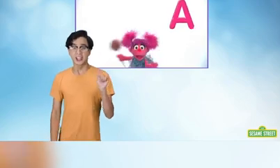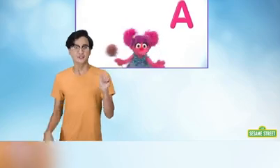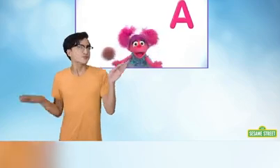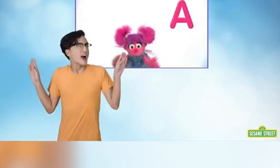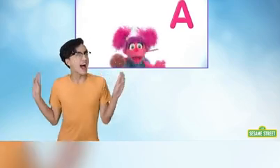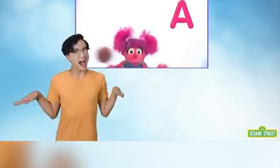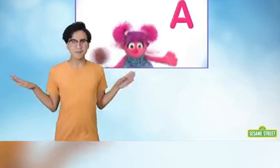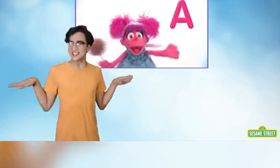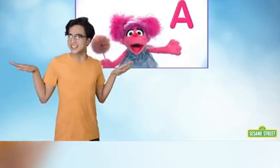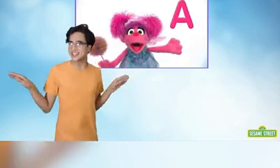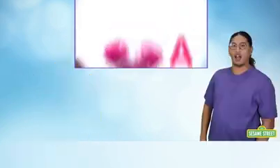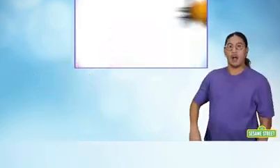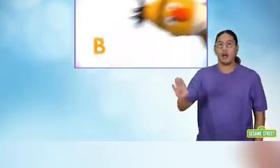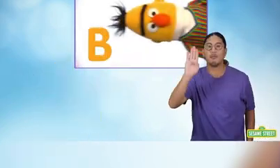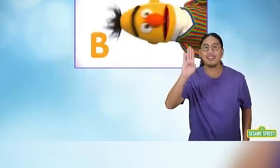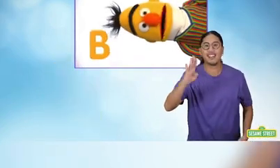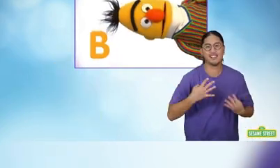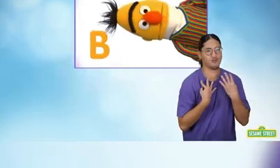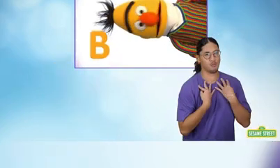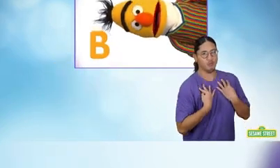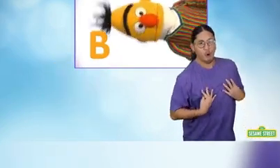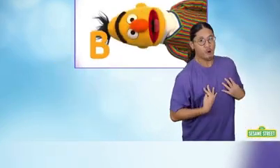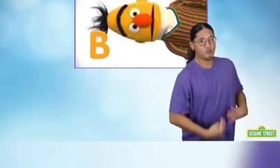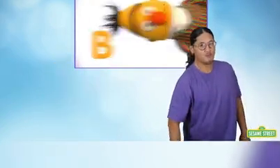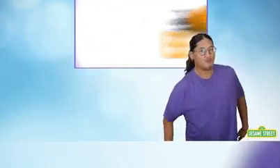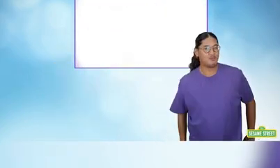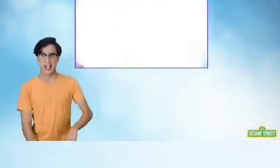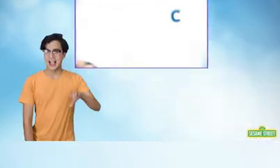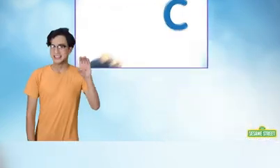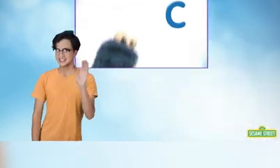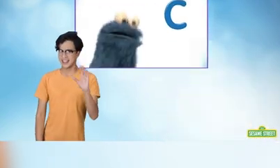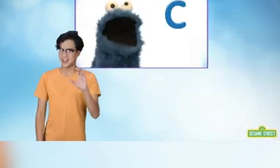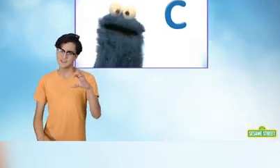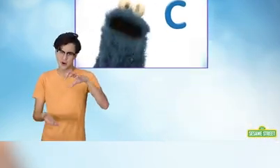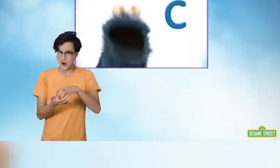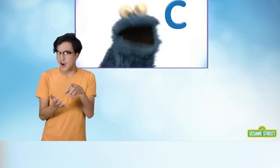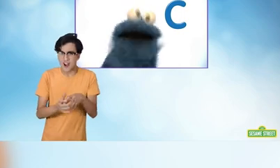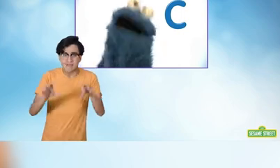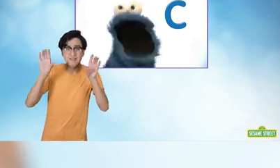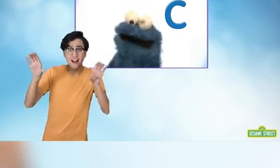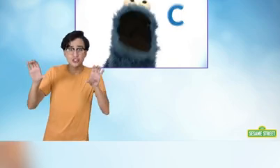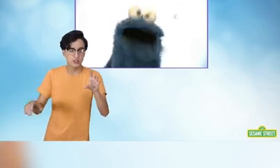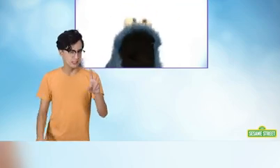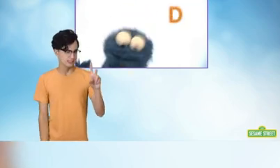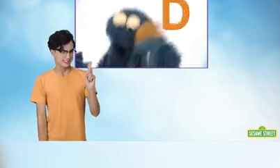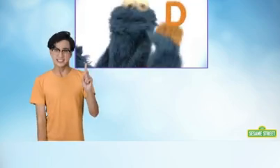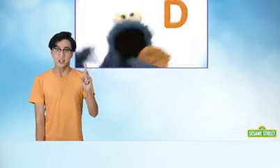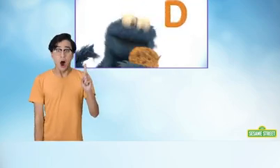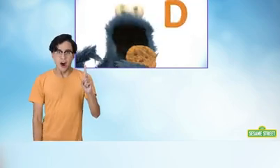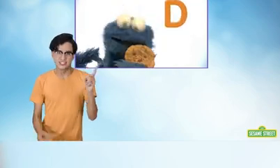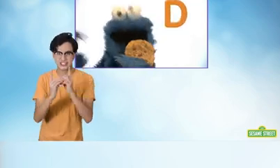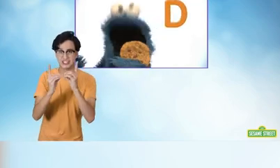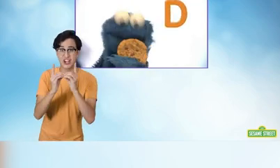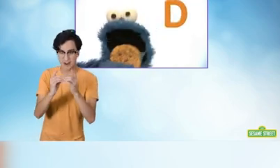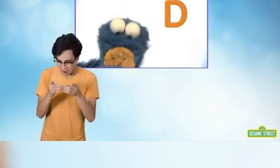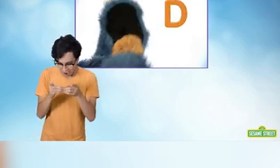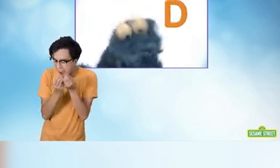A is for Abby B is for Bert C is for Cookie Monster D for dessert